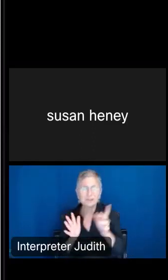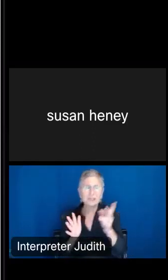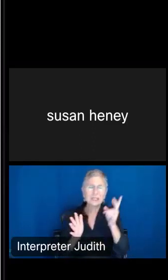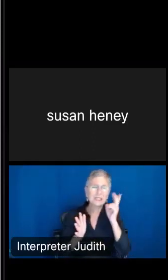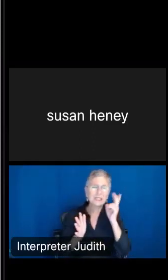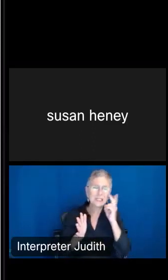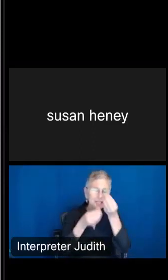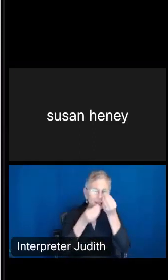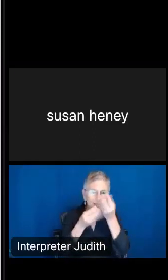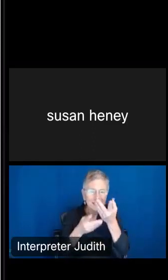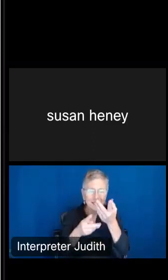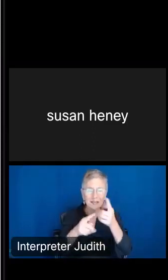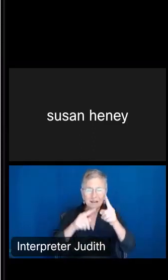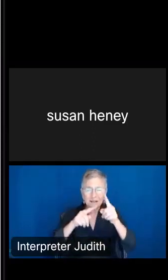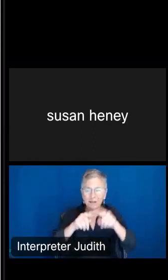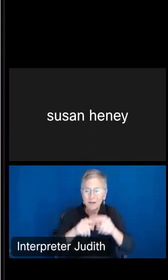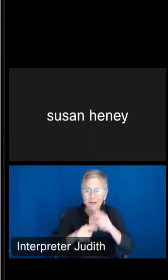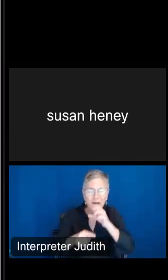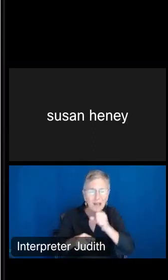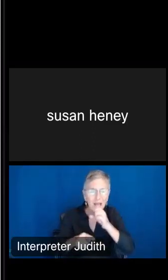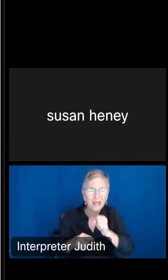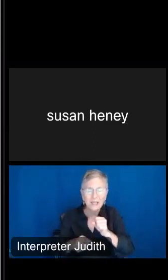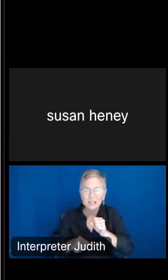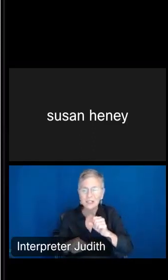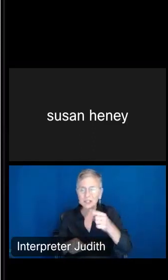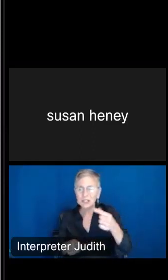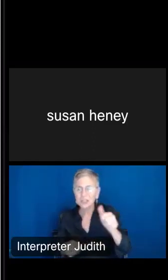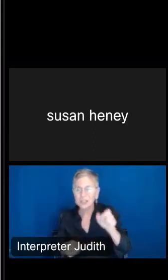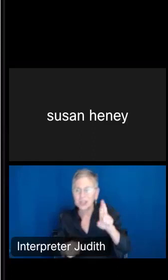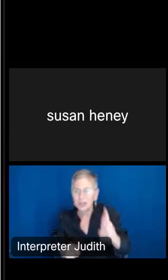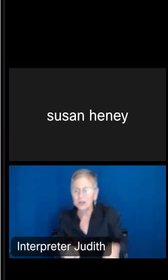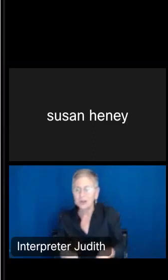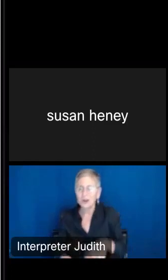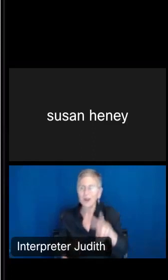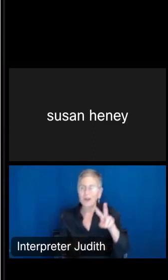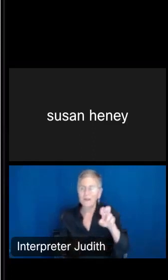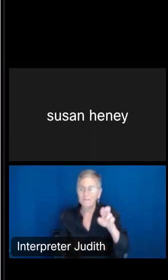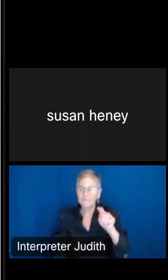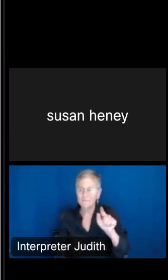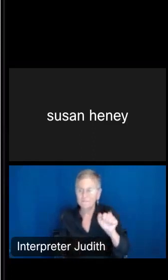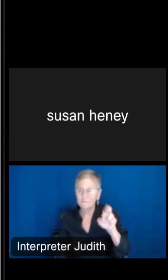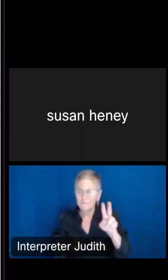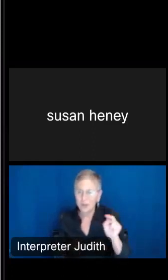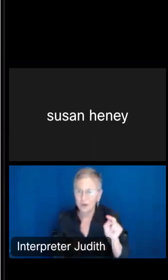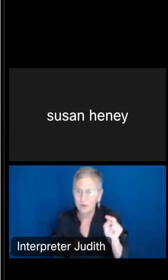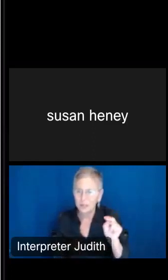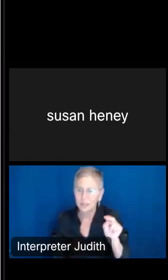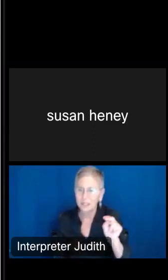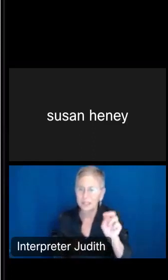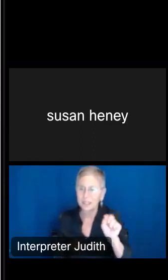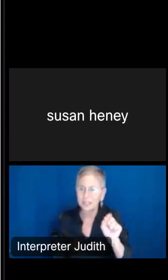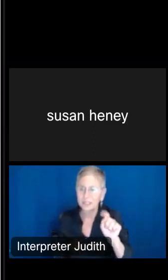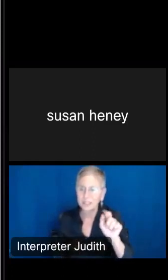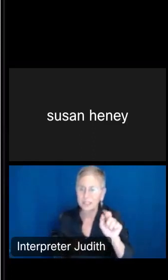by age, by sex, by veteran status. You can see it by group quarter information, so a